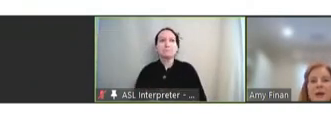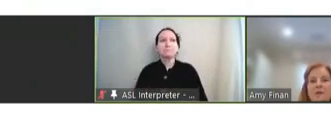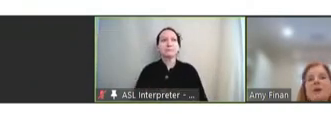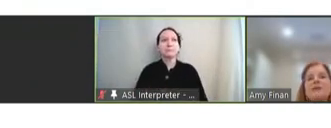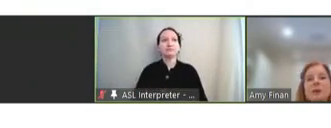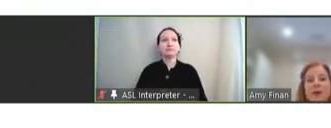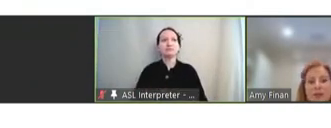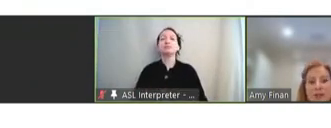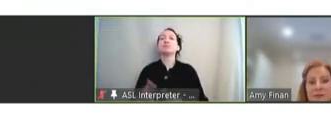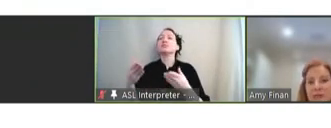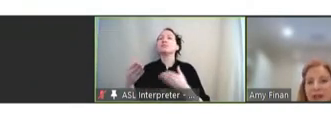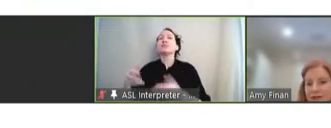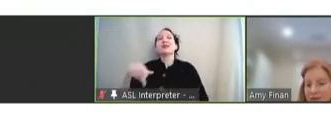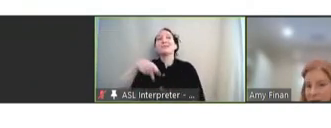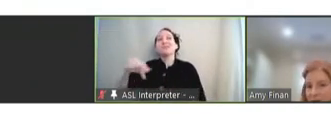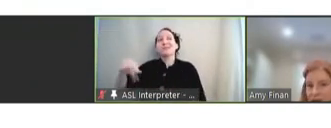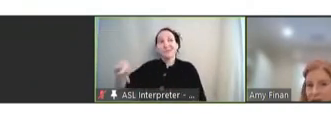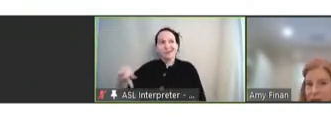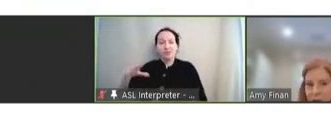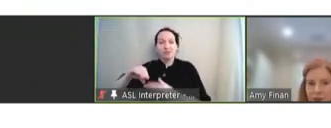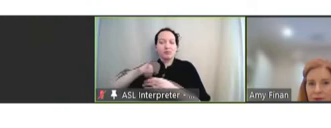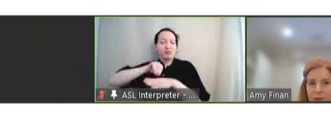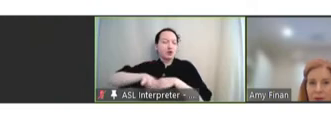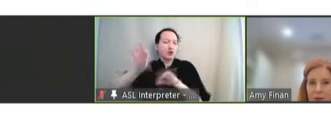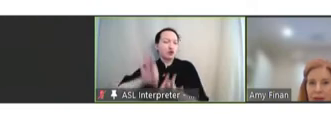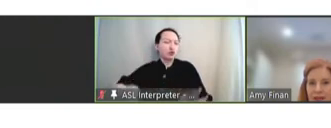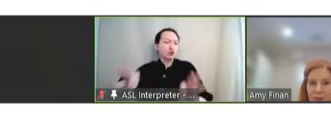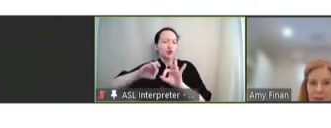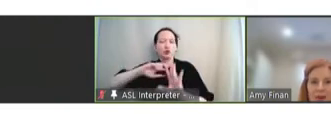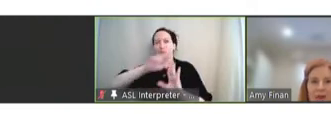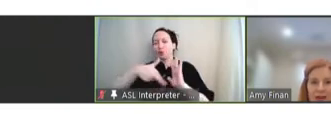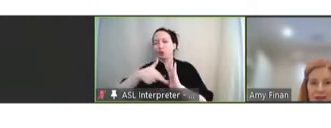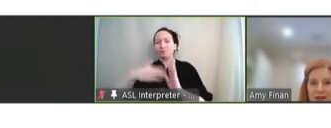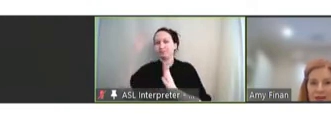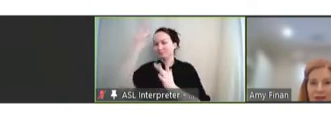Public-private partnerships play a fundamental and important role in pandemic preparedness in